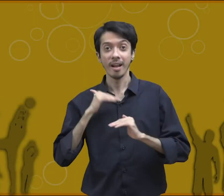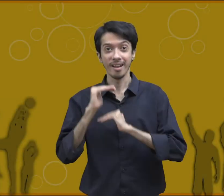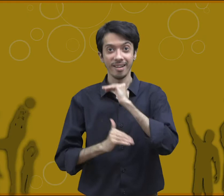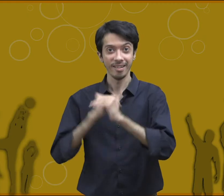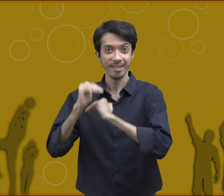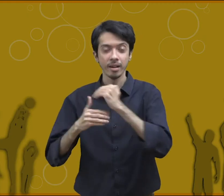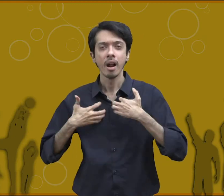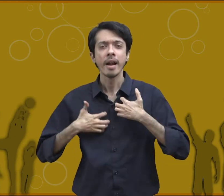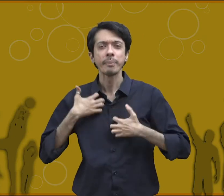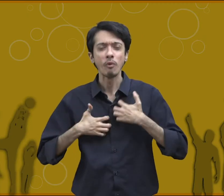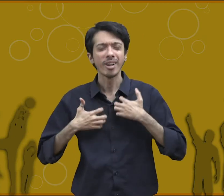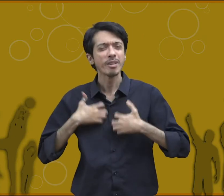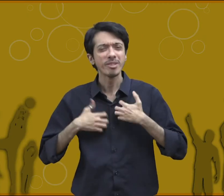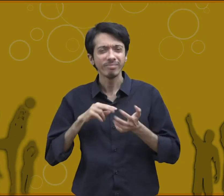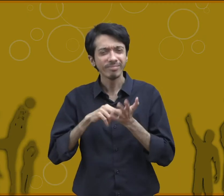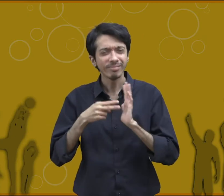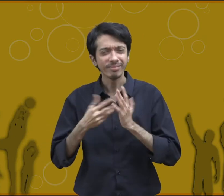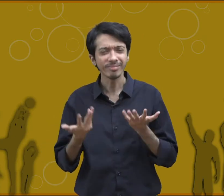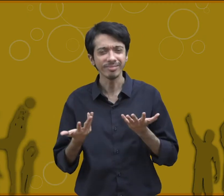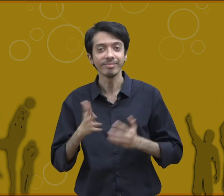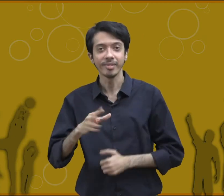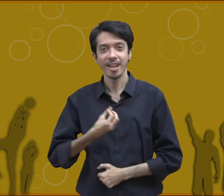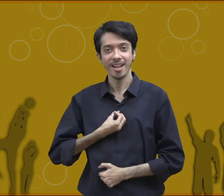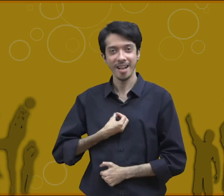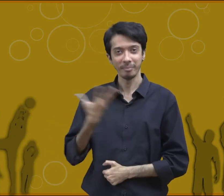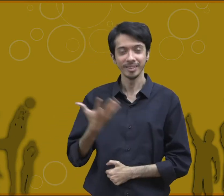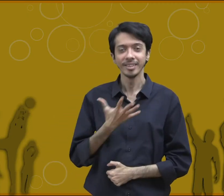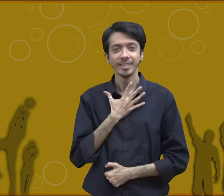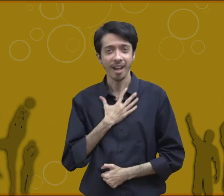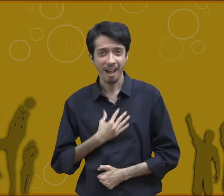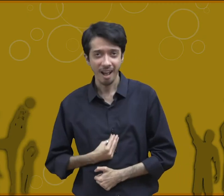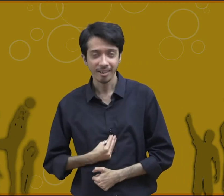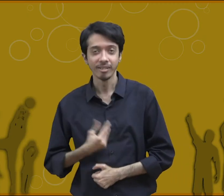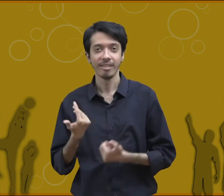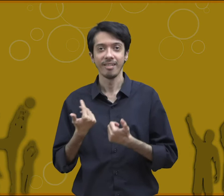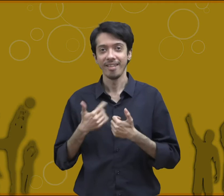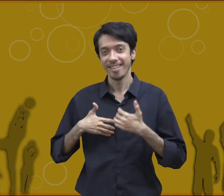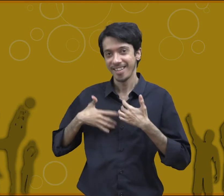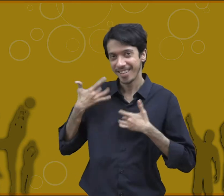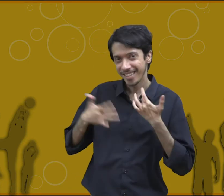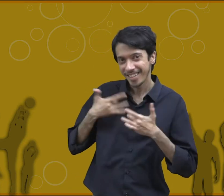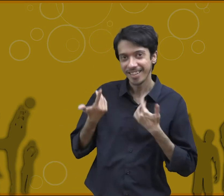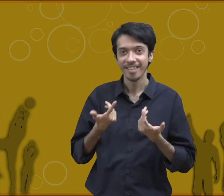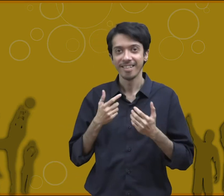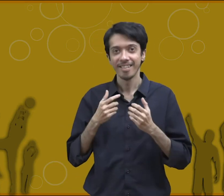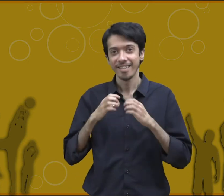emotional development a person has many emotions such as happiness sorrow affection